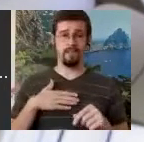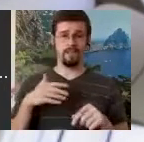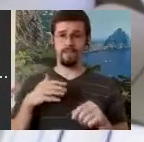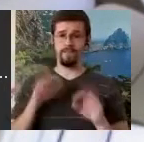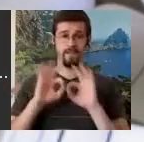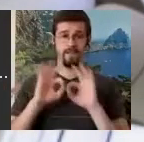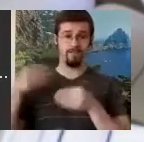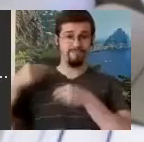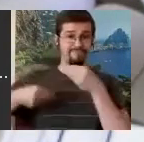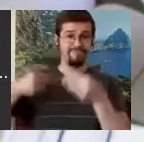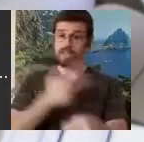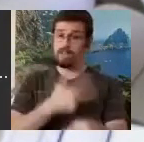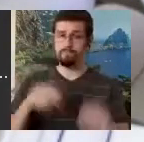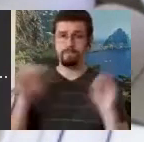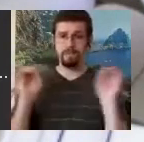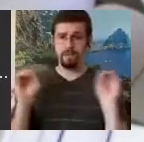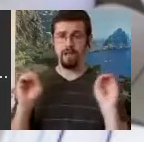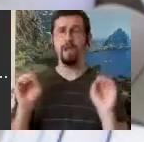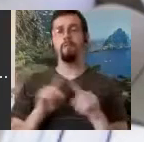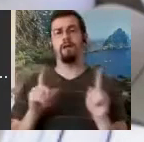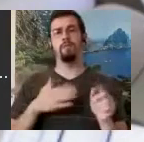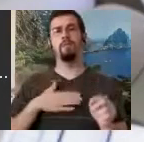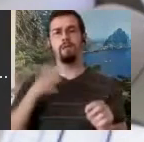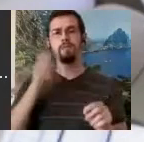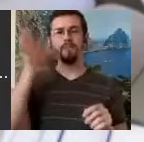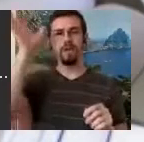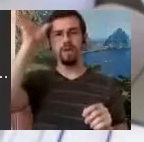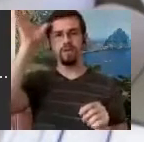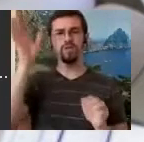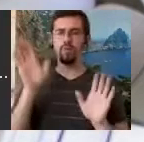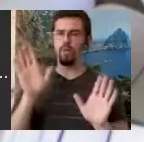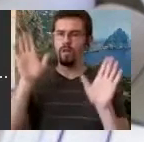me the chance to go to Copenhagen, Denmark in the summer of 1970.